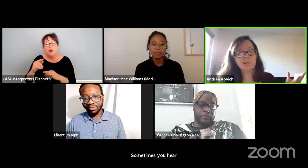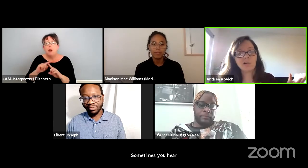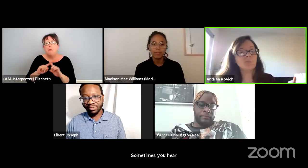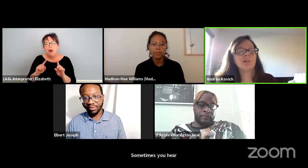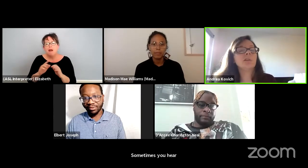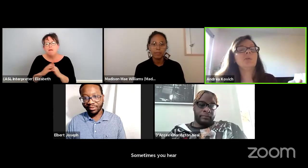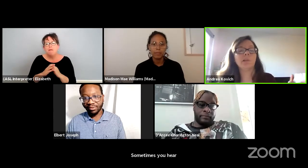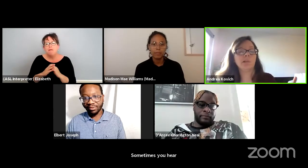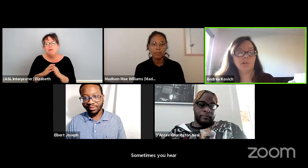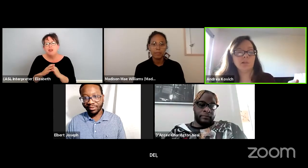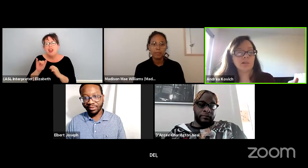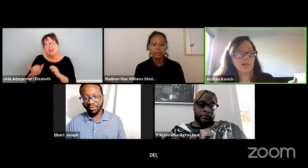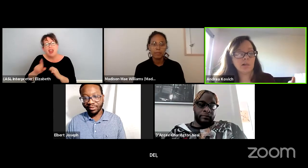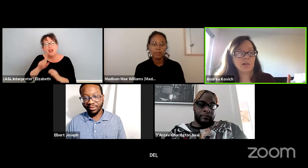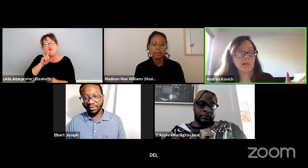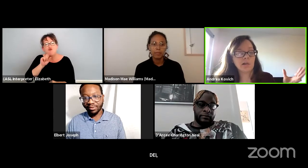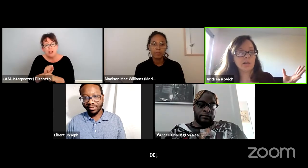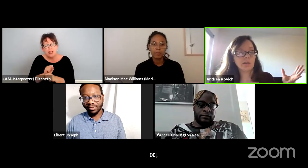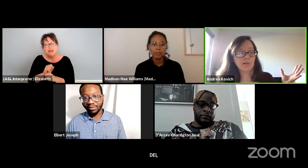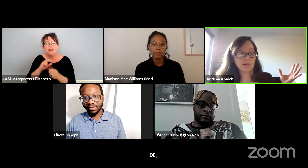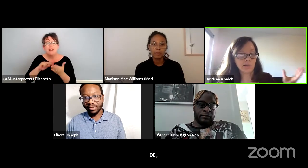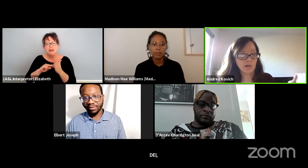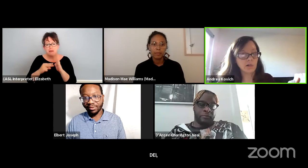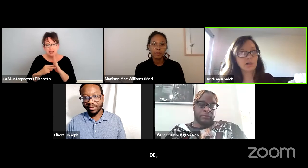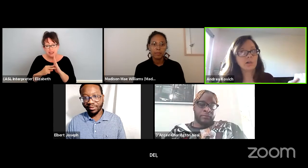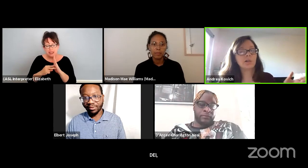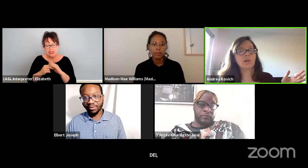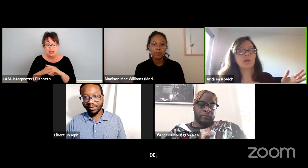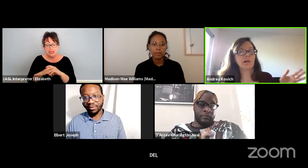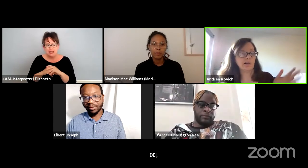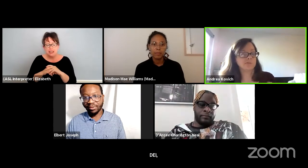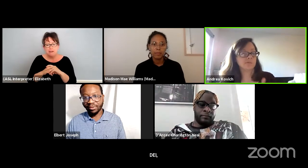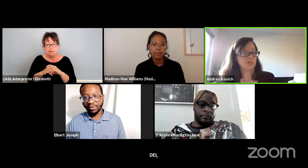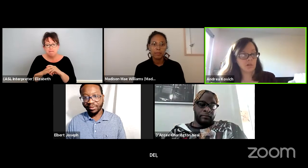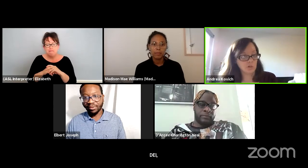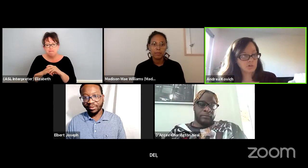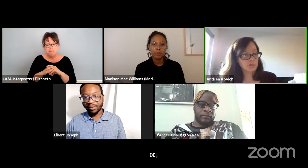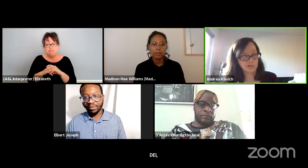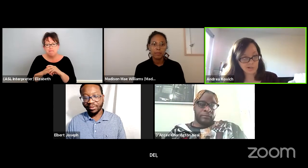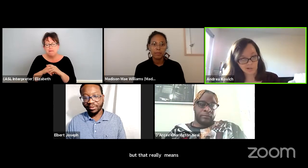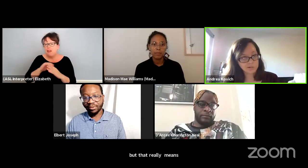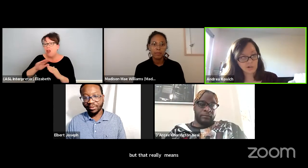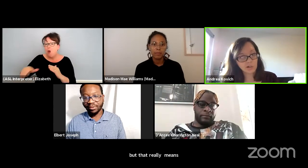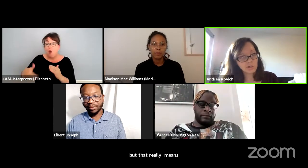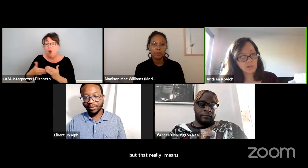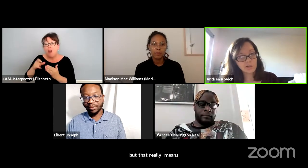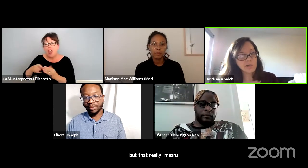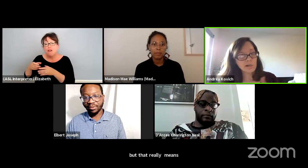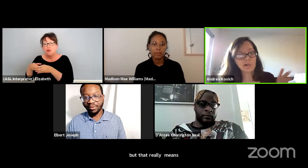that really means that they all have to go together